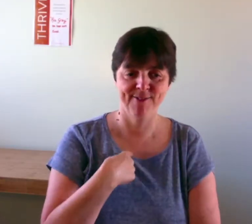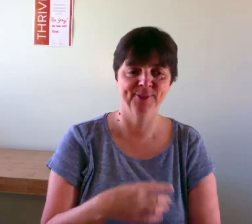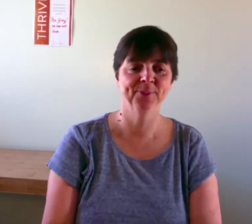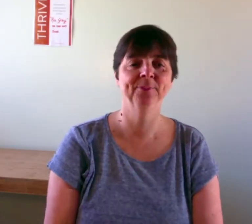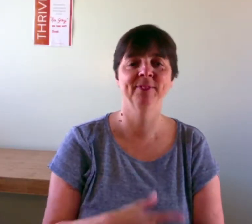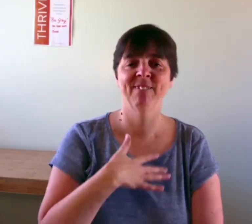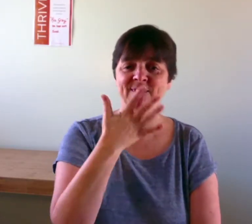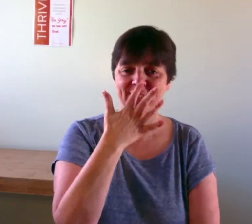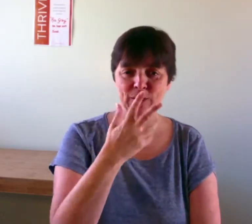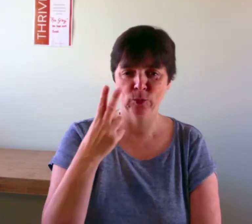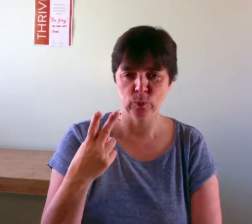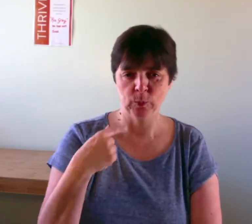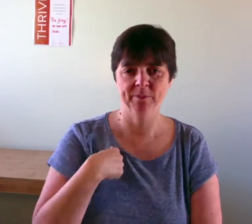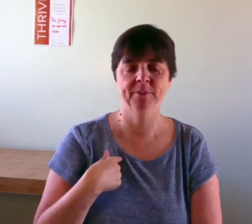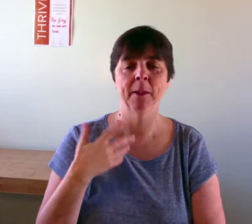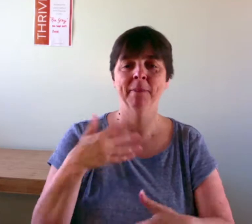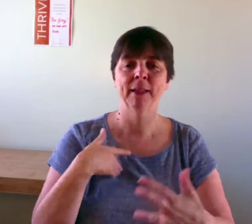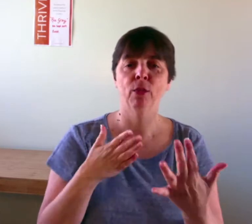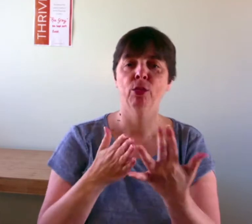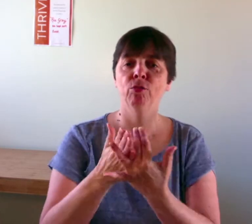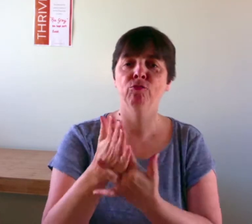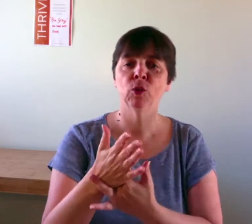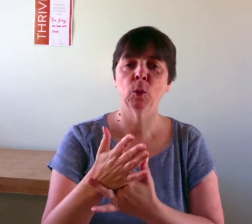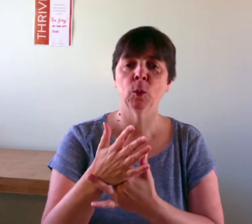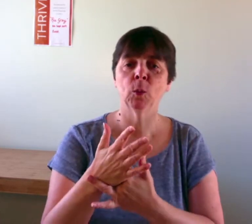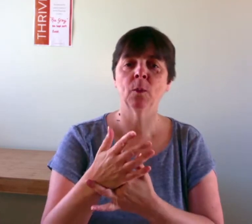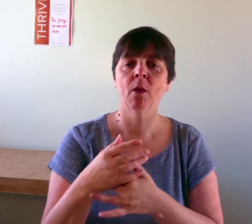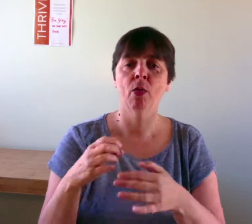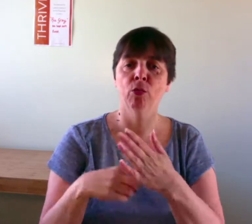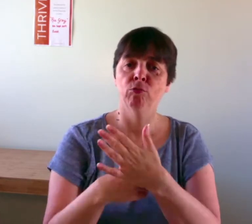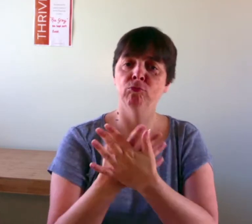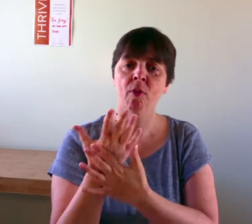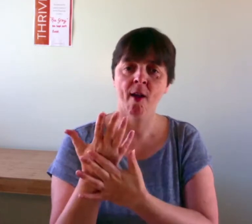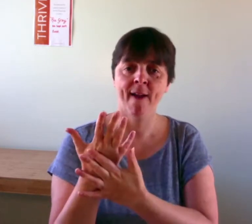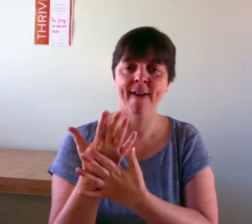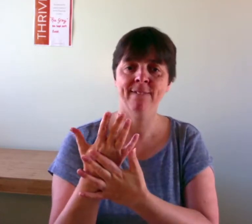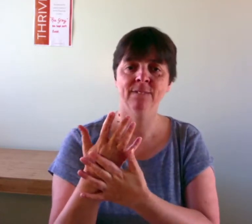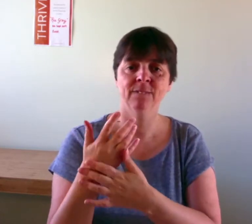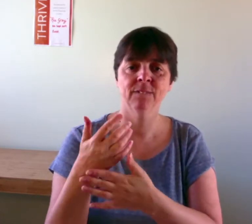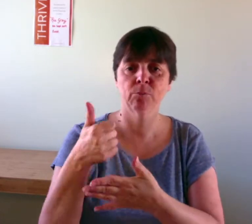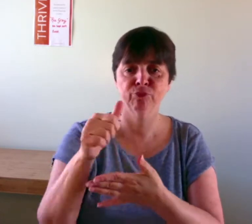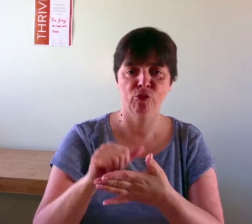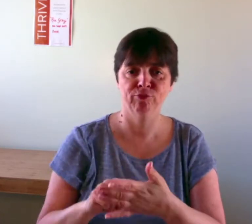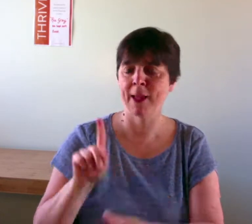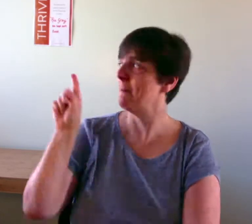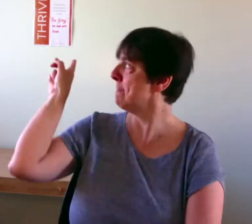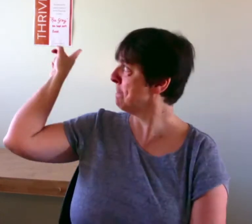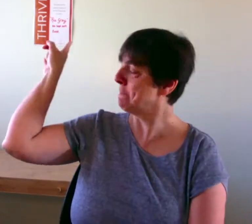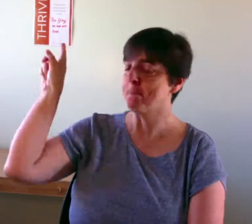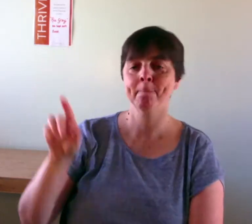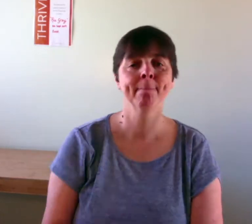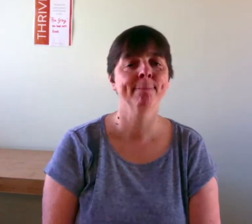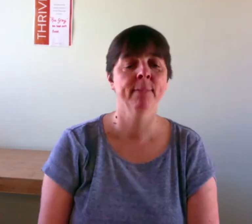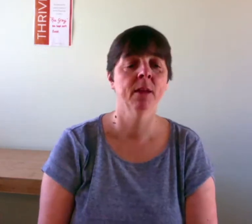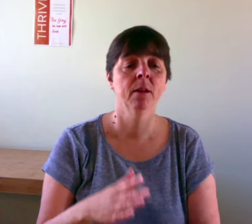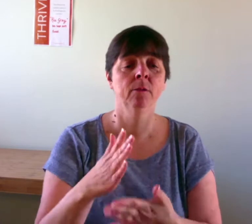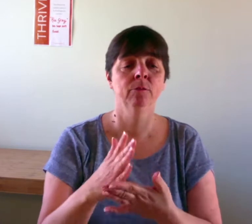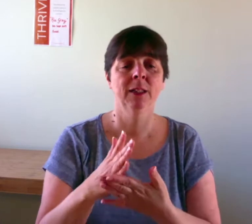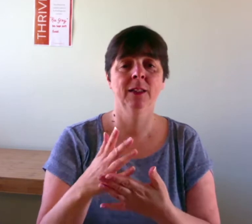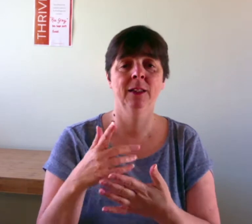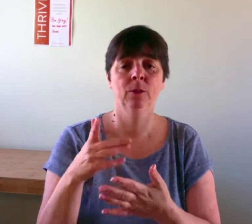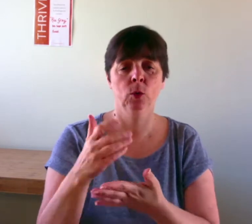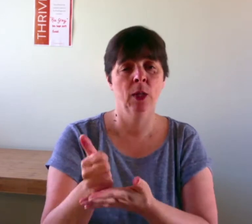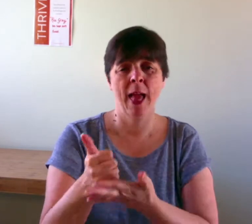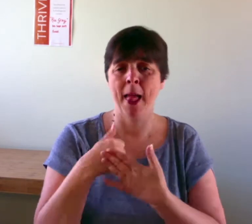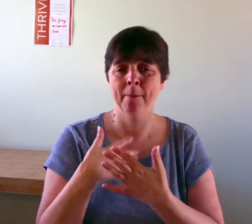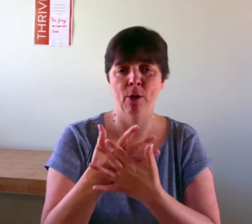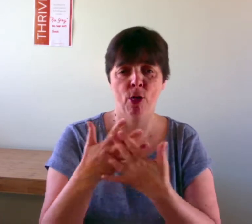I’ve been through The Thrive Programme